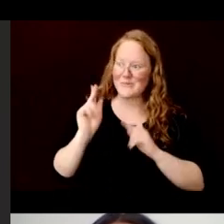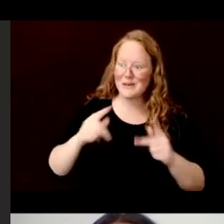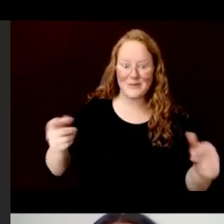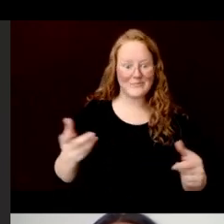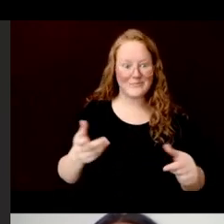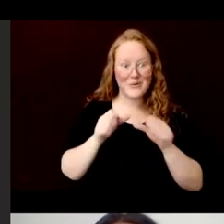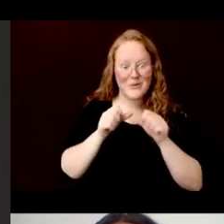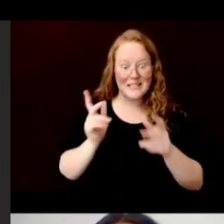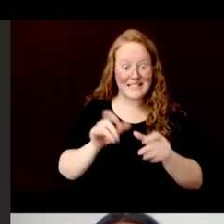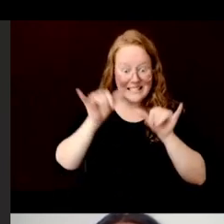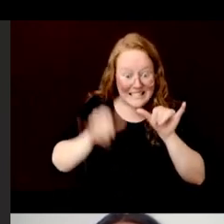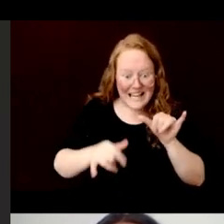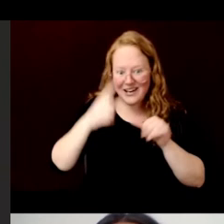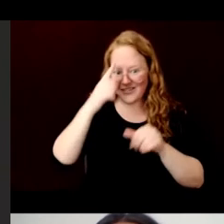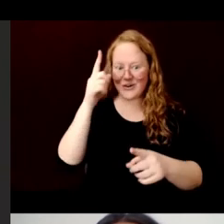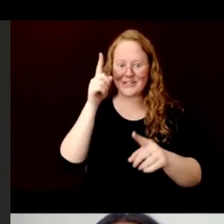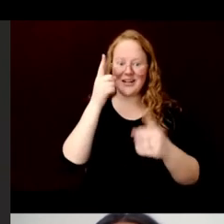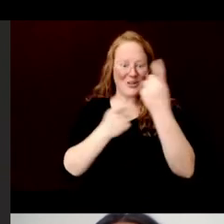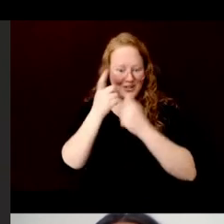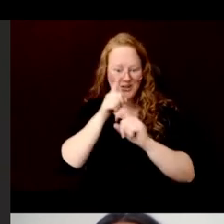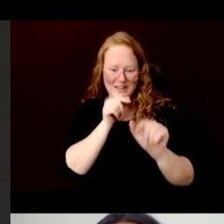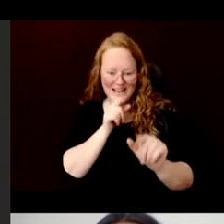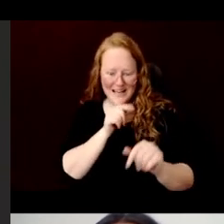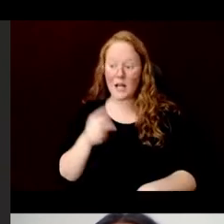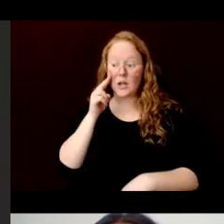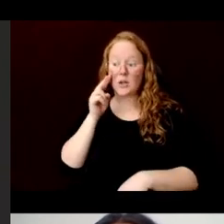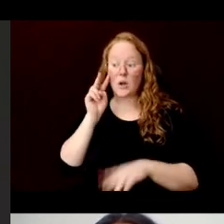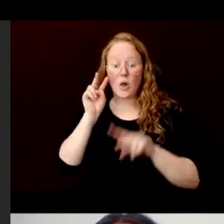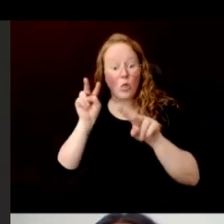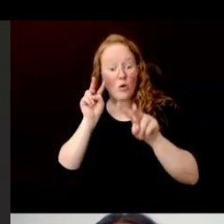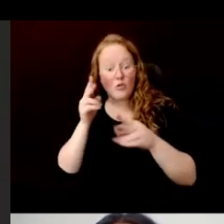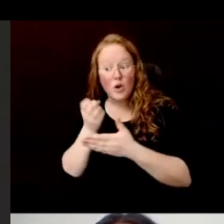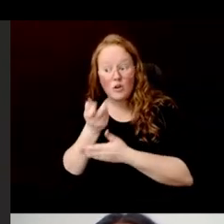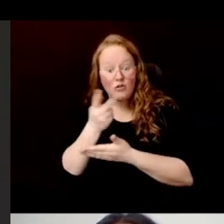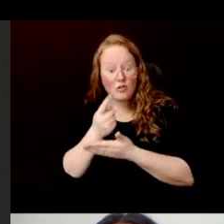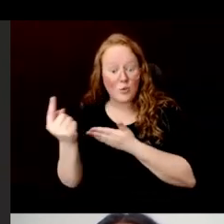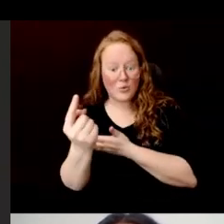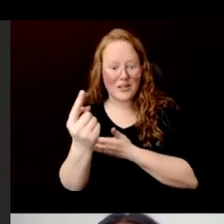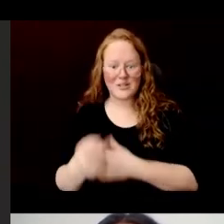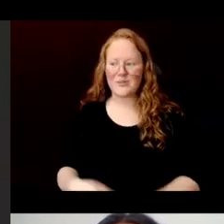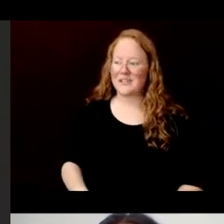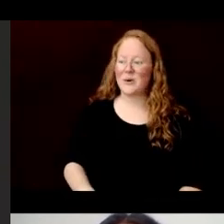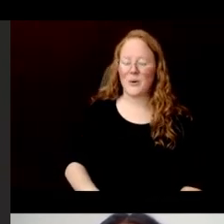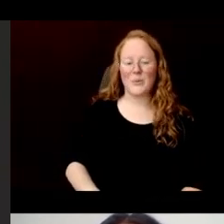And we look forward to seeing you in a couple weeks when we look at peat in Ireland by Dr. Wyse Jackson.